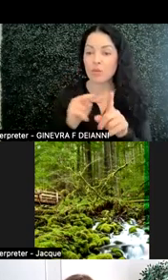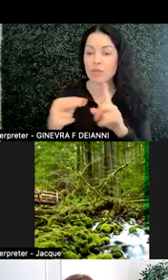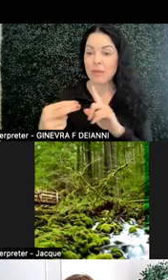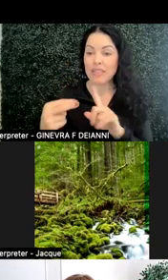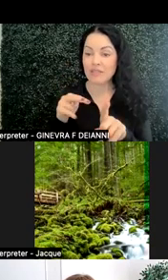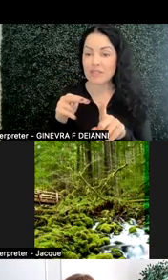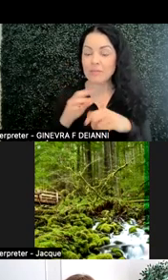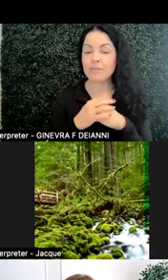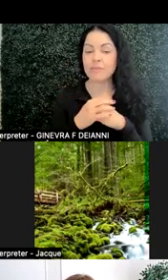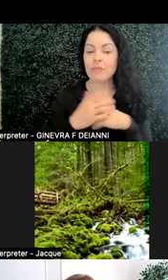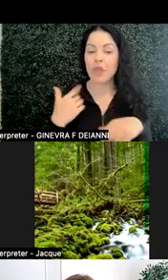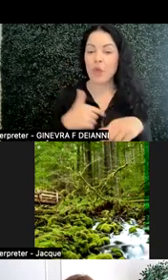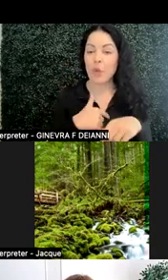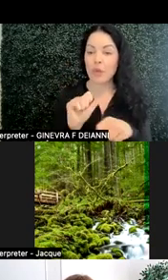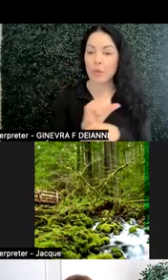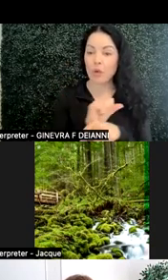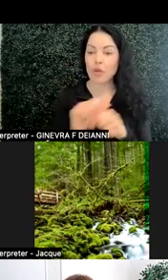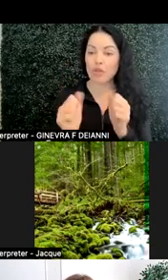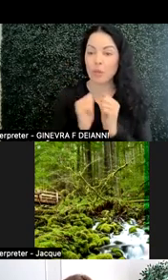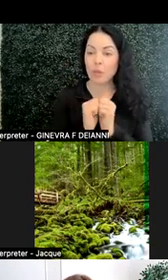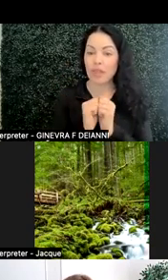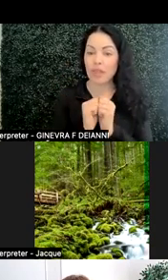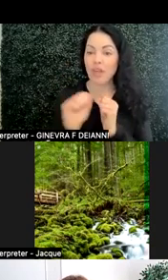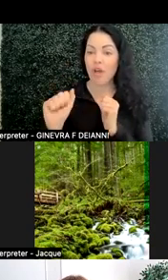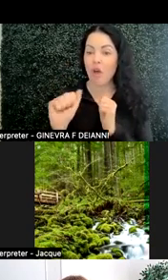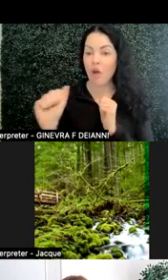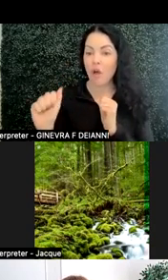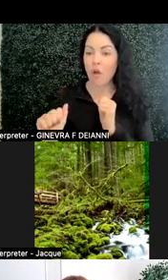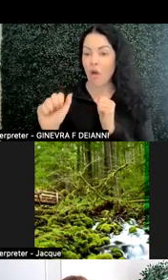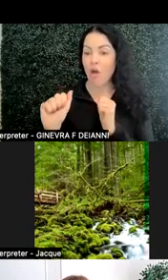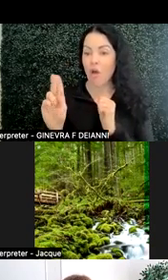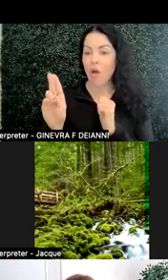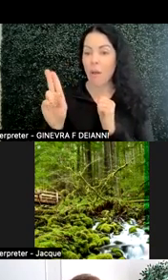So we worked with Auburn University, University